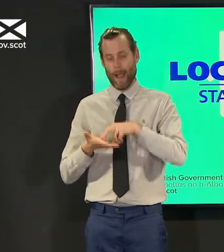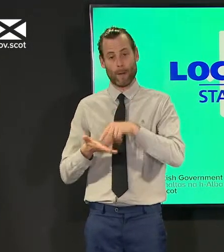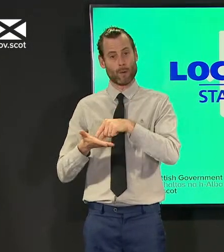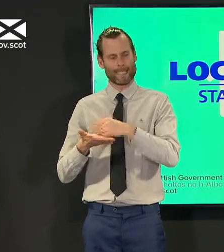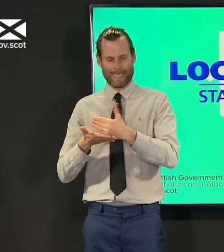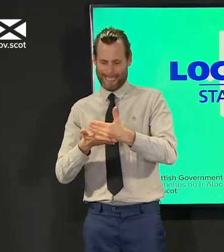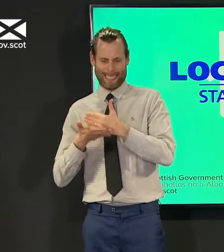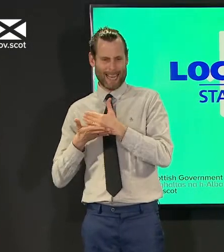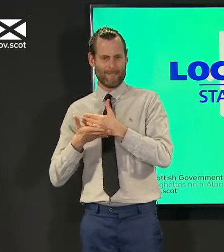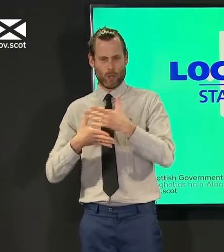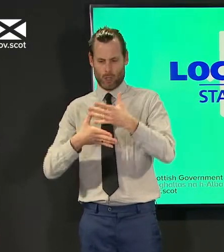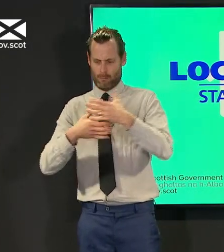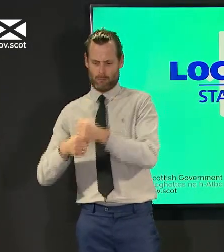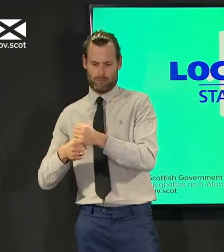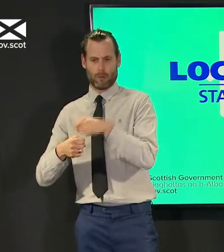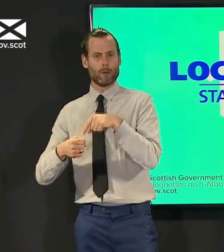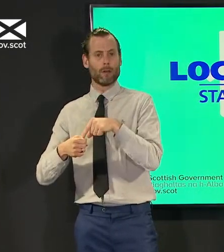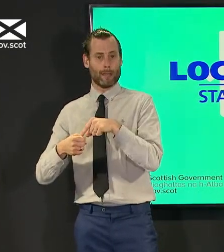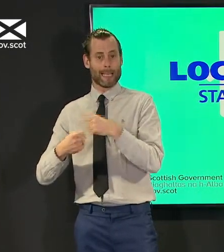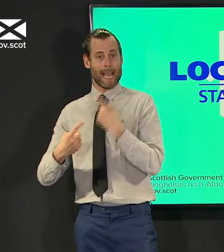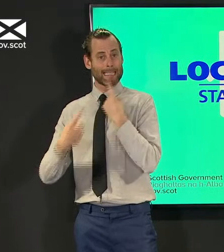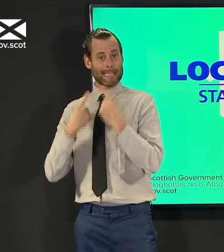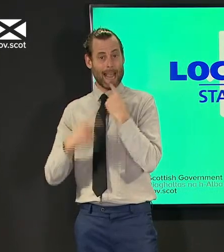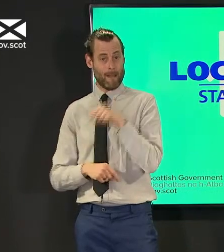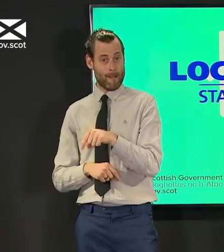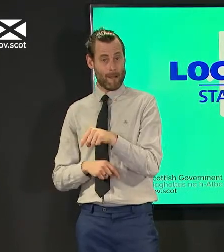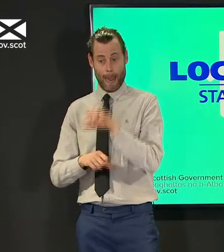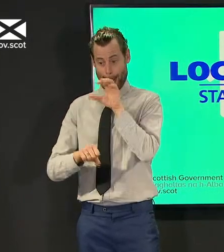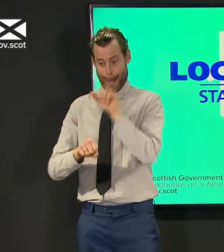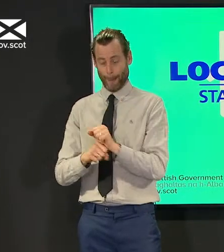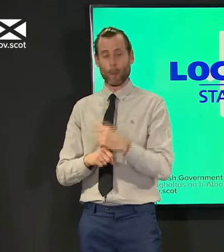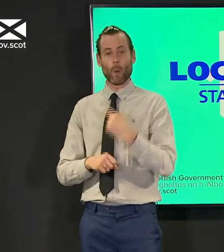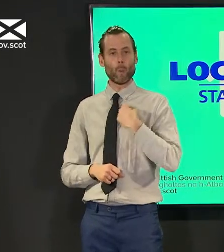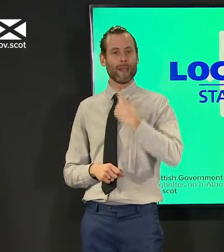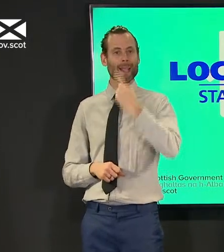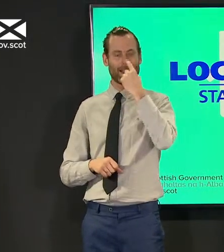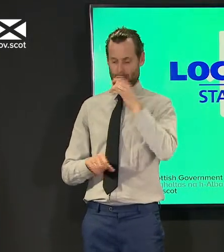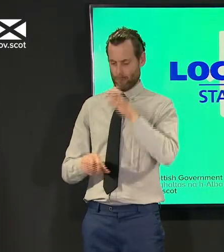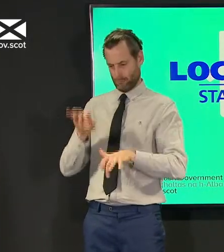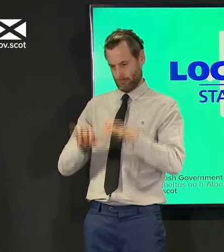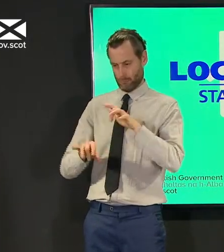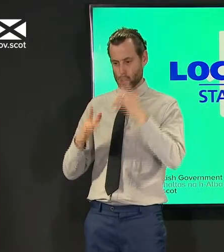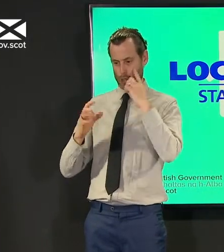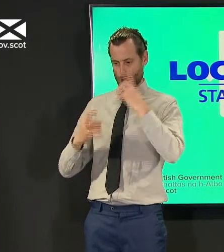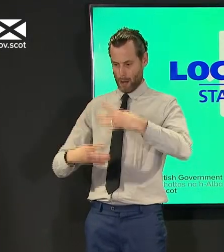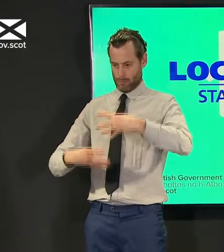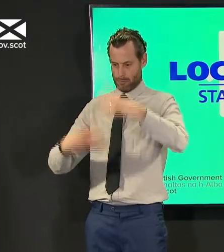systems it's not beyond our wit to trawl through that but if you stop and think about this